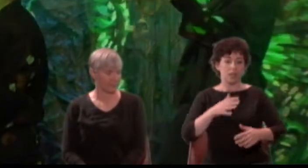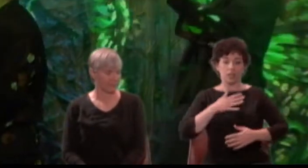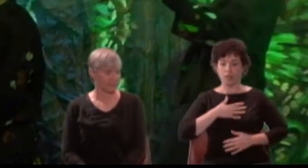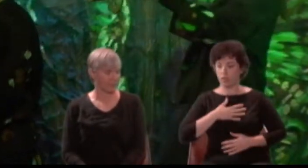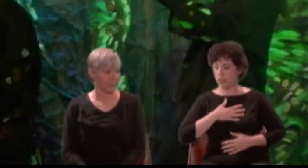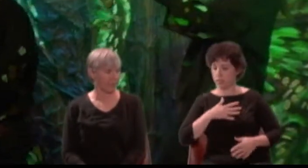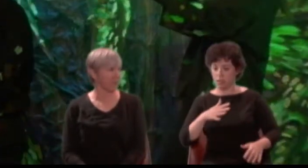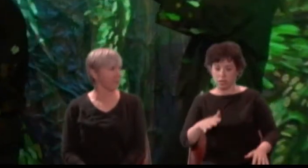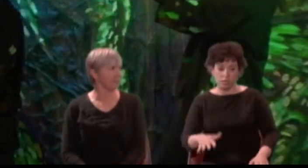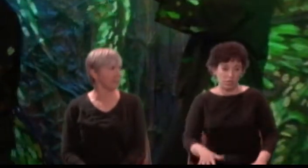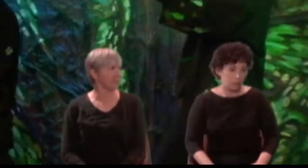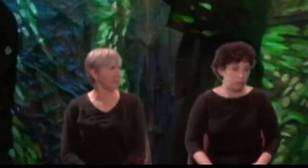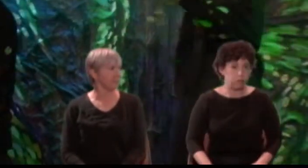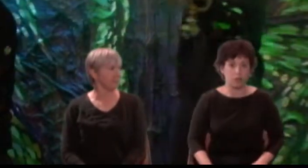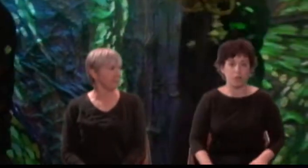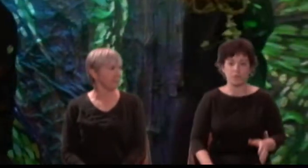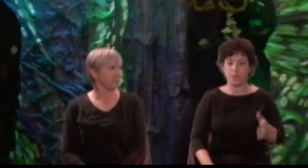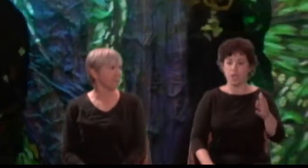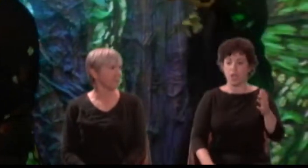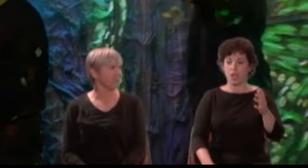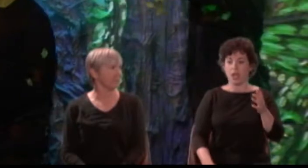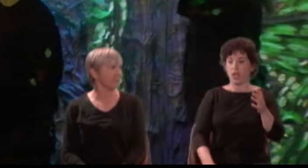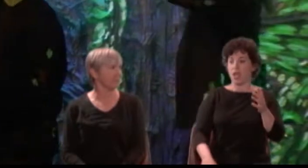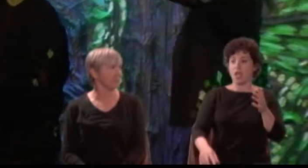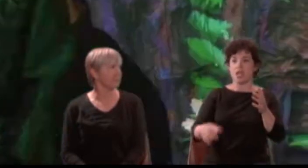Demetrius: If ever I thy face by daylight see ...